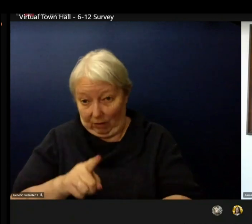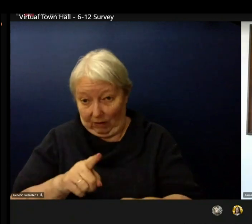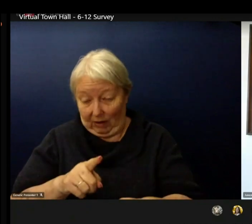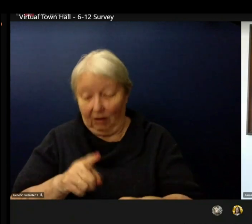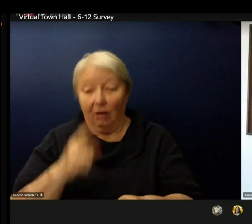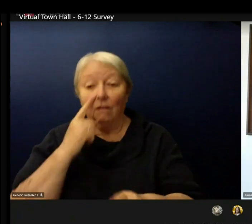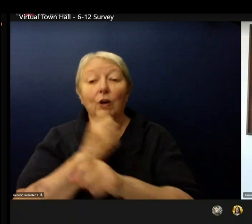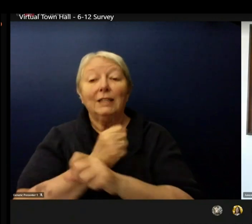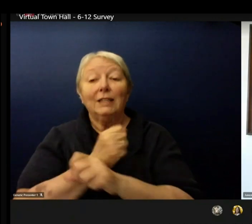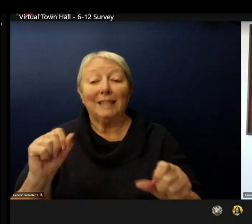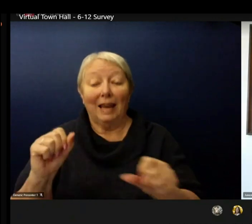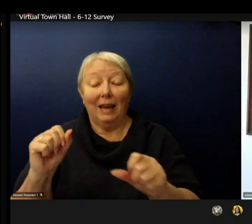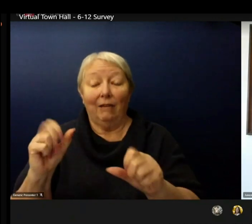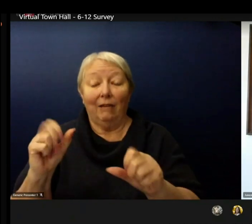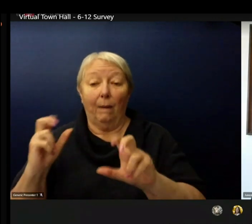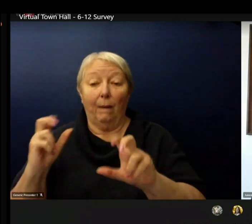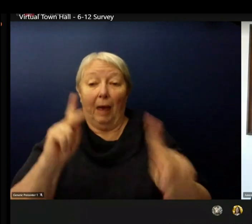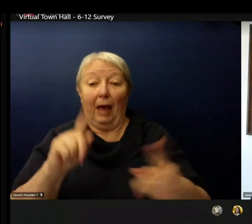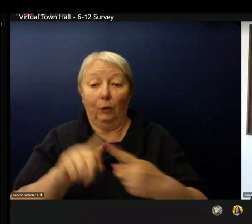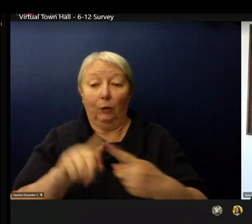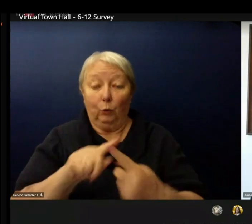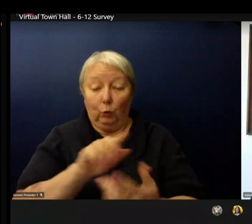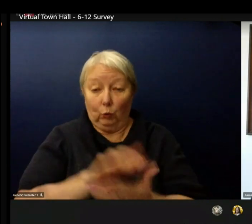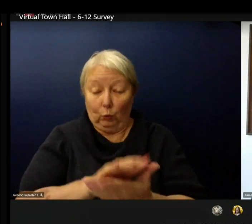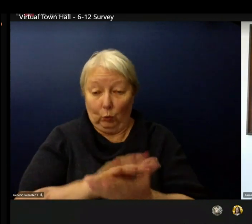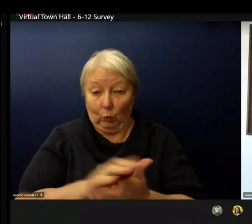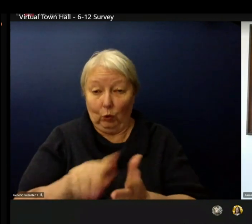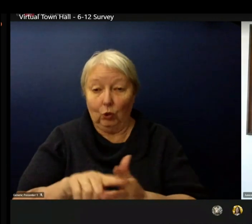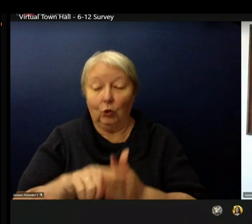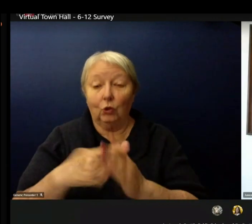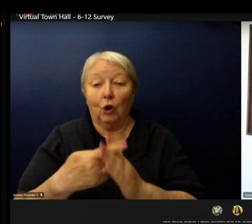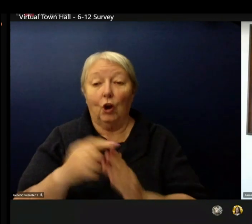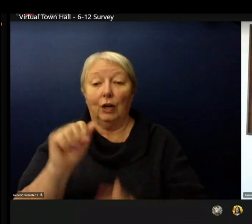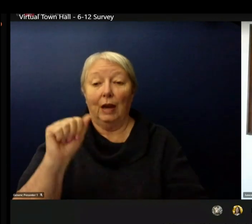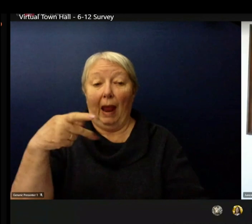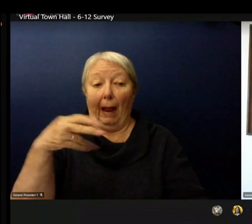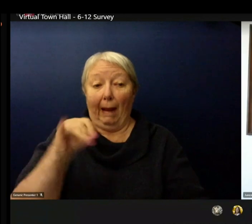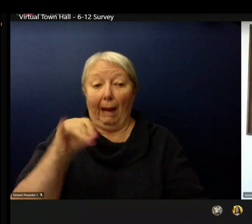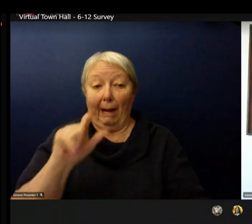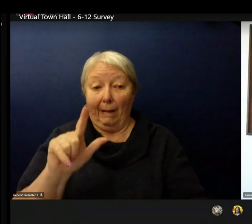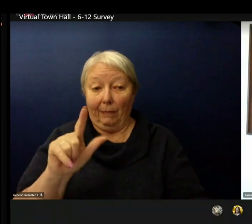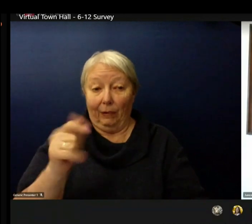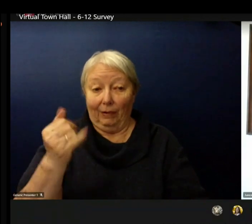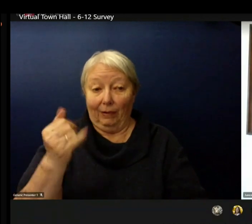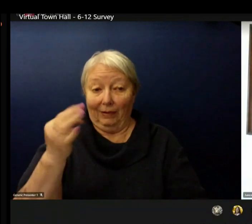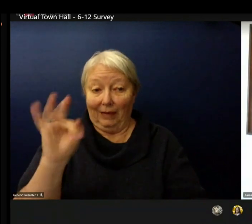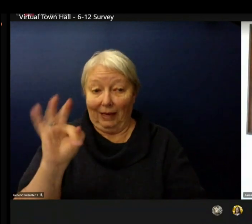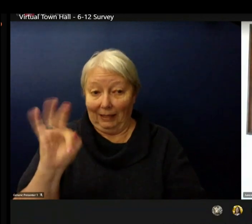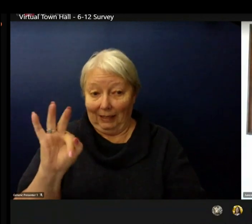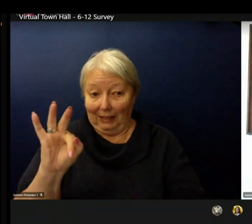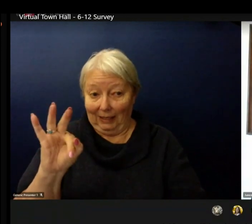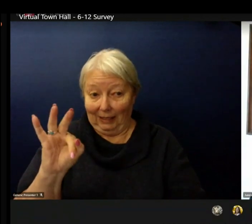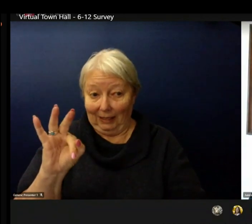students starting April 19th. It will be brought to SEA membership to be ratified